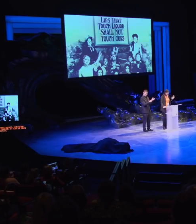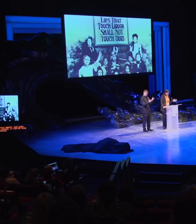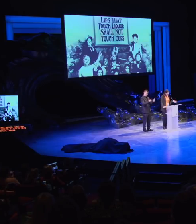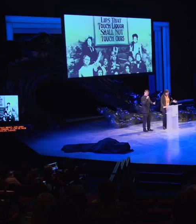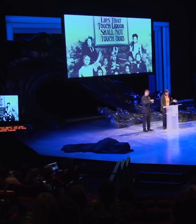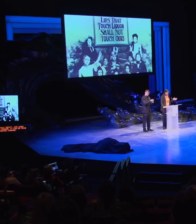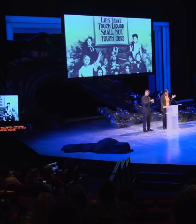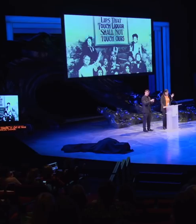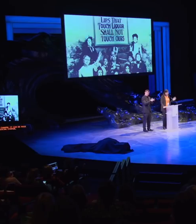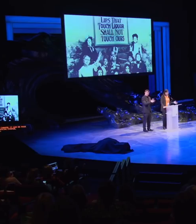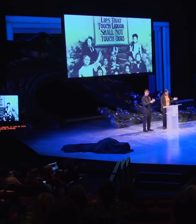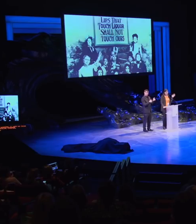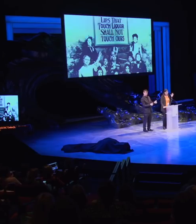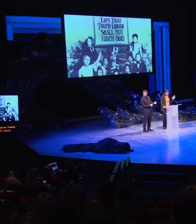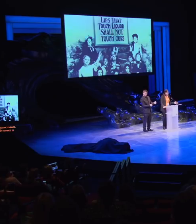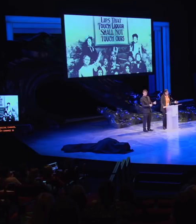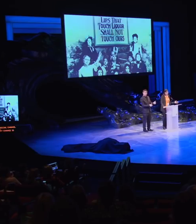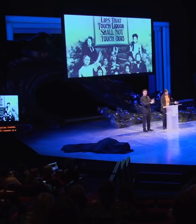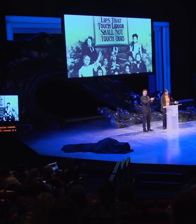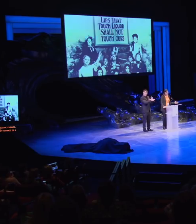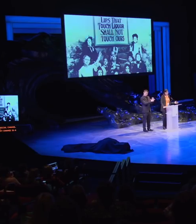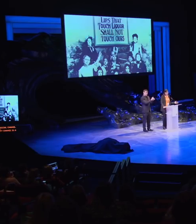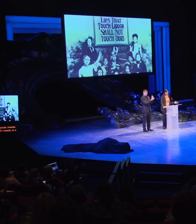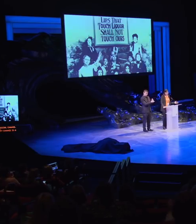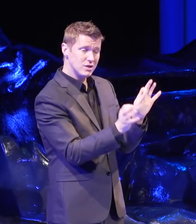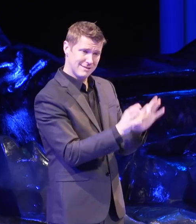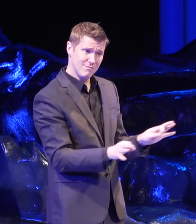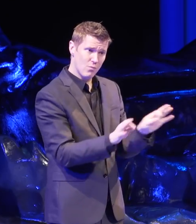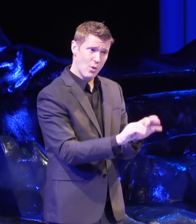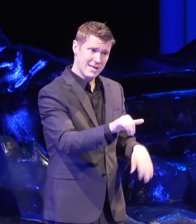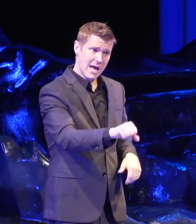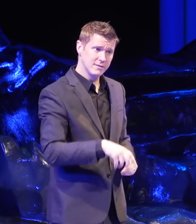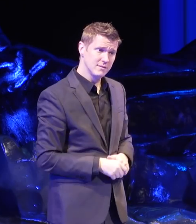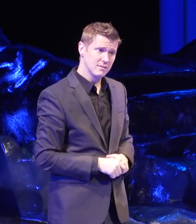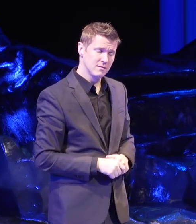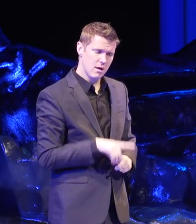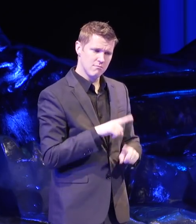Policy change is a very, very important means but it's not the end.